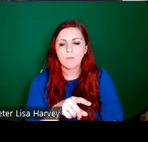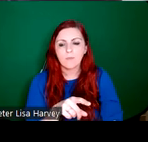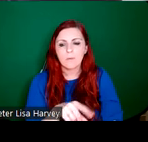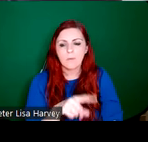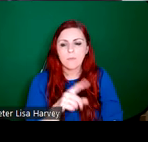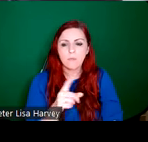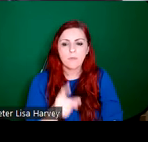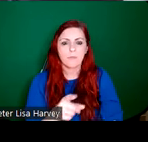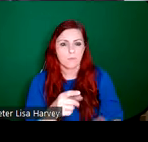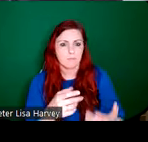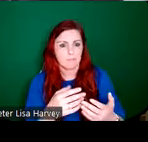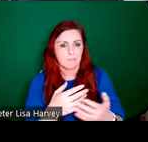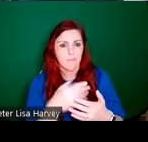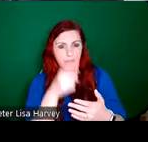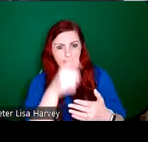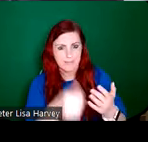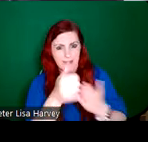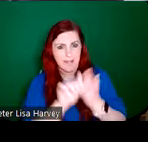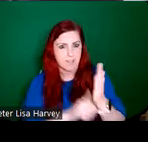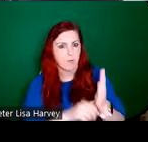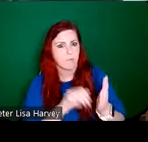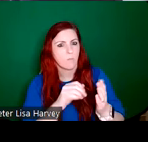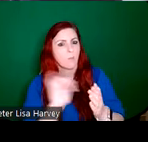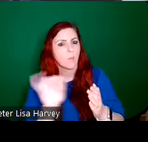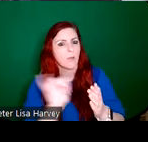this design. And that would have been the norm in most studios, but it wasn't